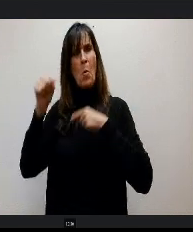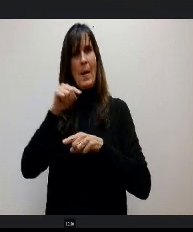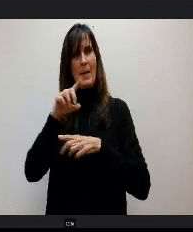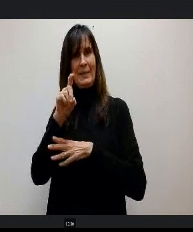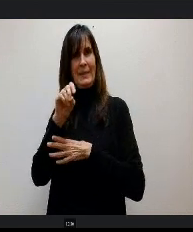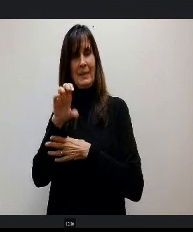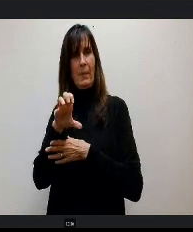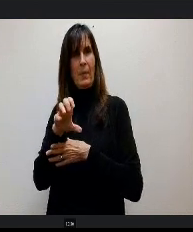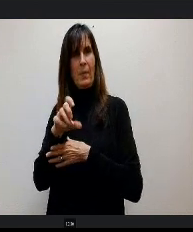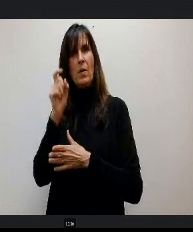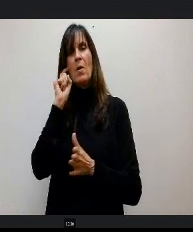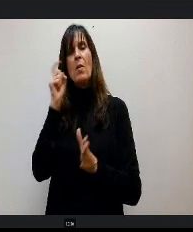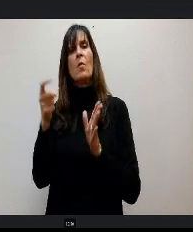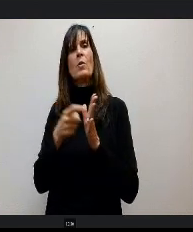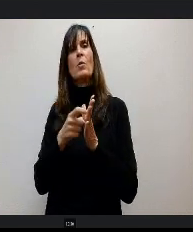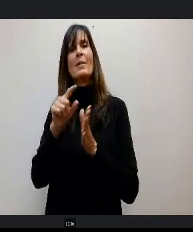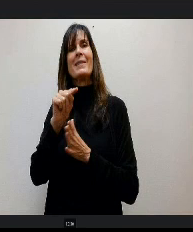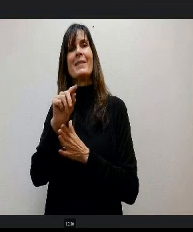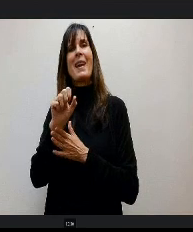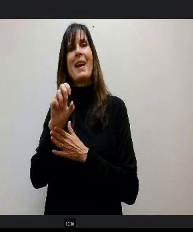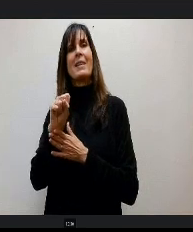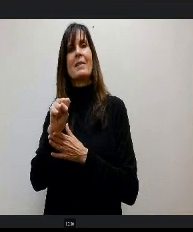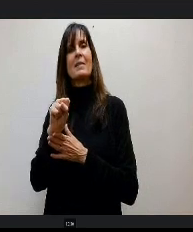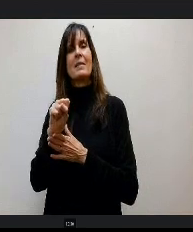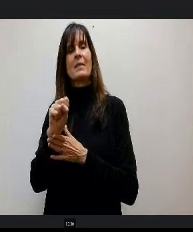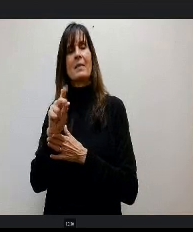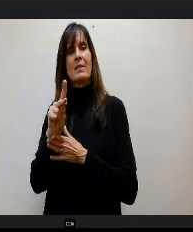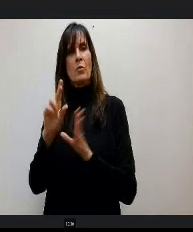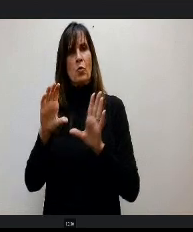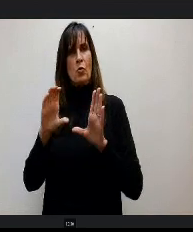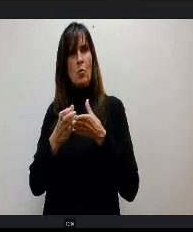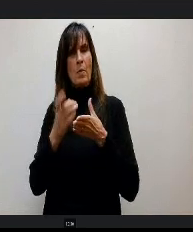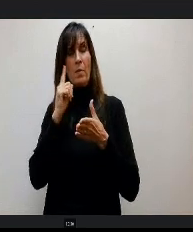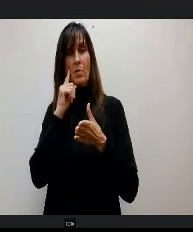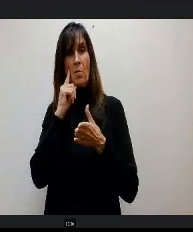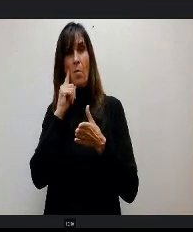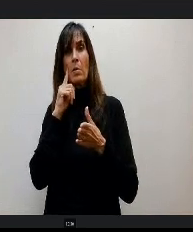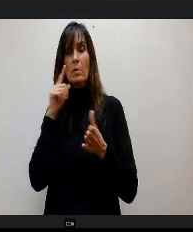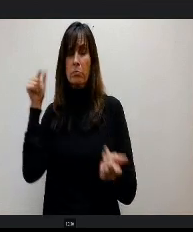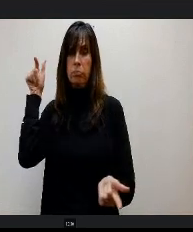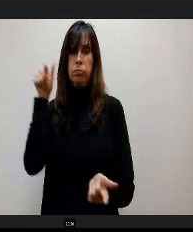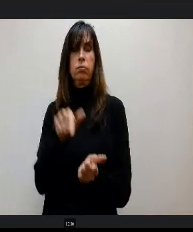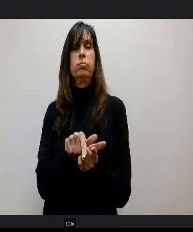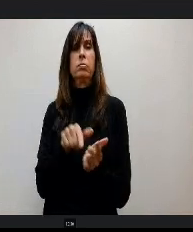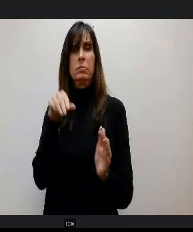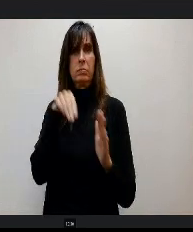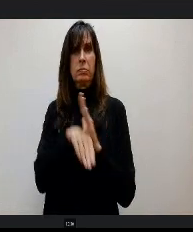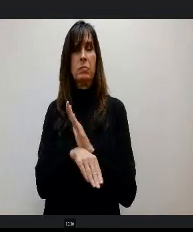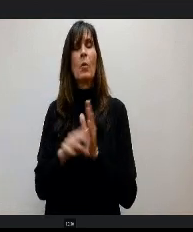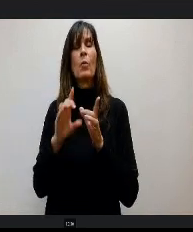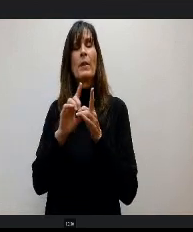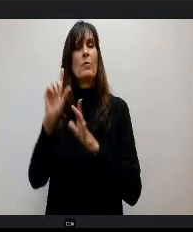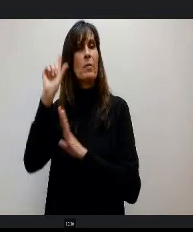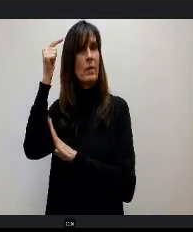task force and we saw a significant cut it t was based on what the governor had forecasted